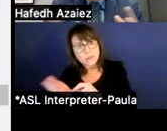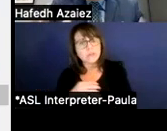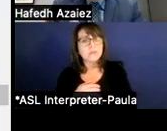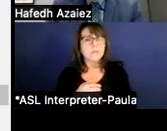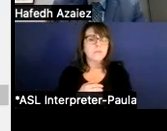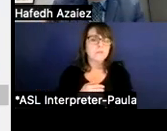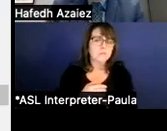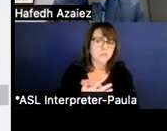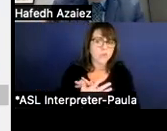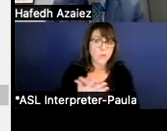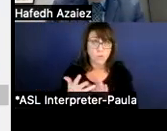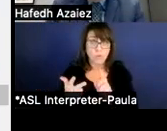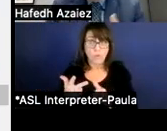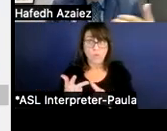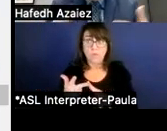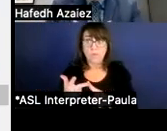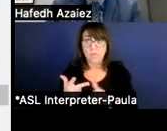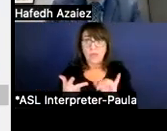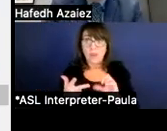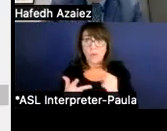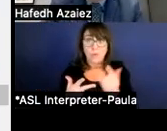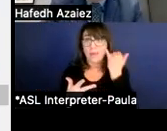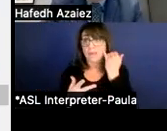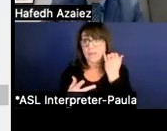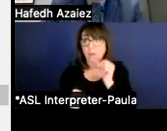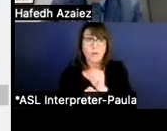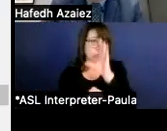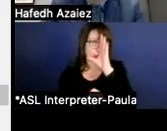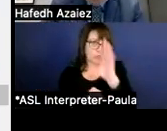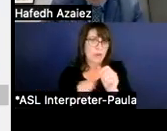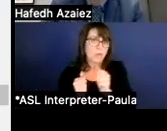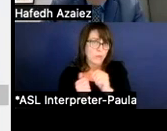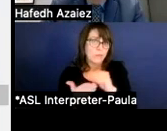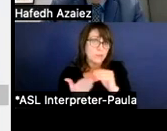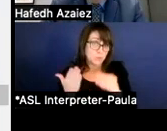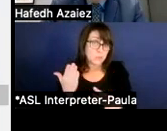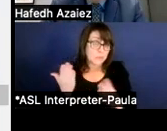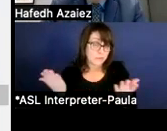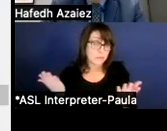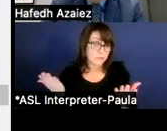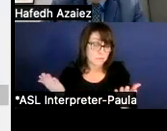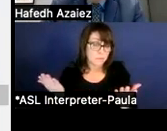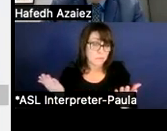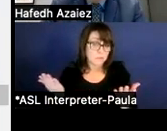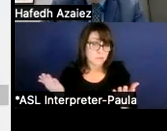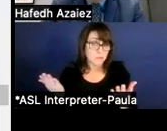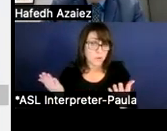So those also, they work also directly with our students, so they support the students.